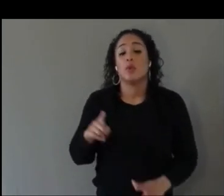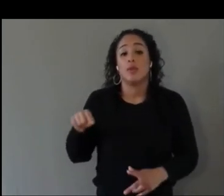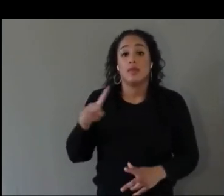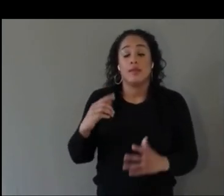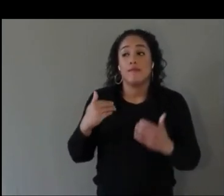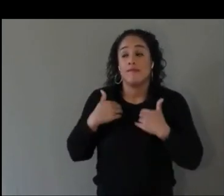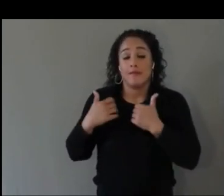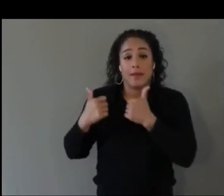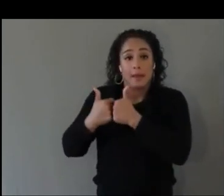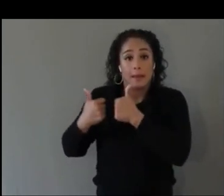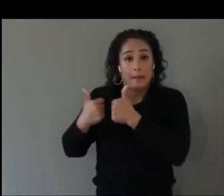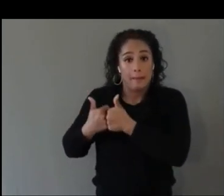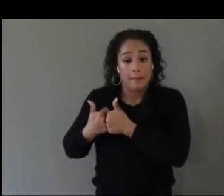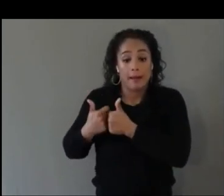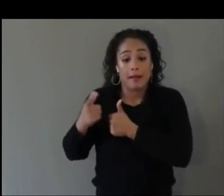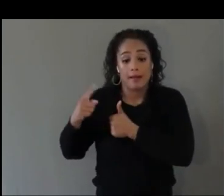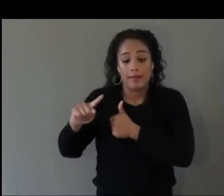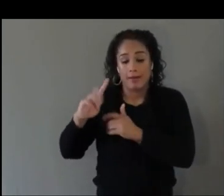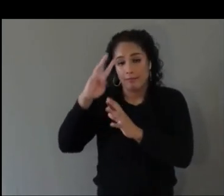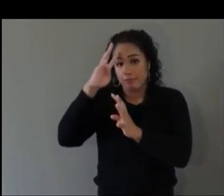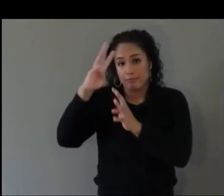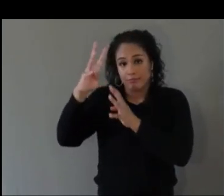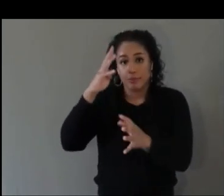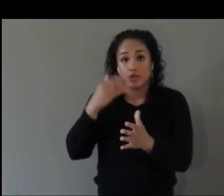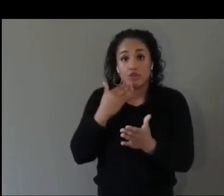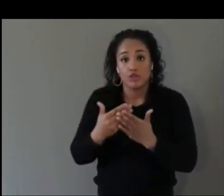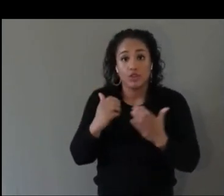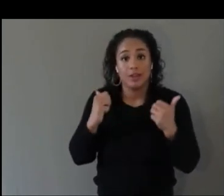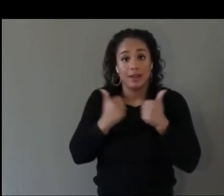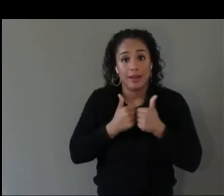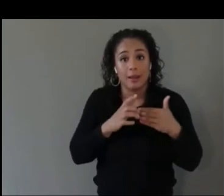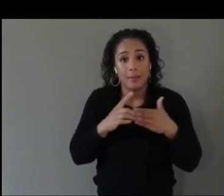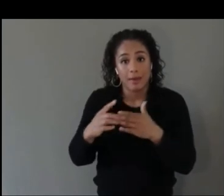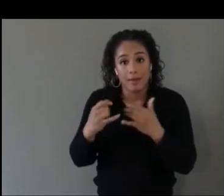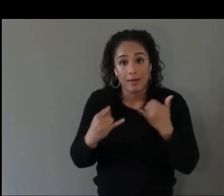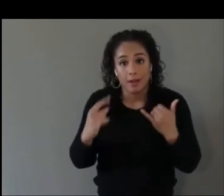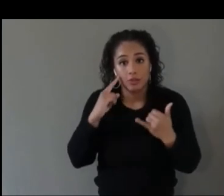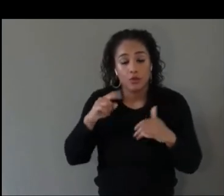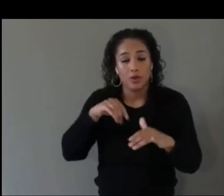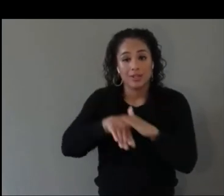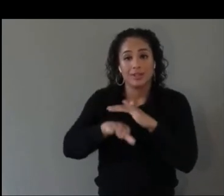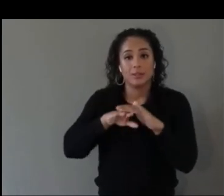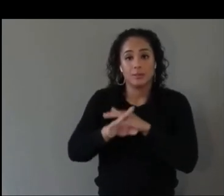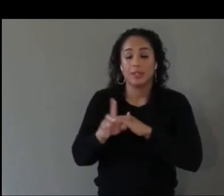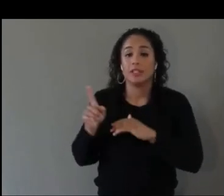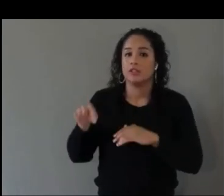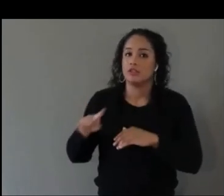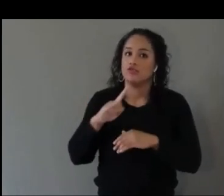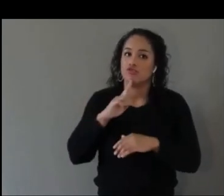guidelines for accessibility. They are very good to, you know, review.